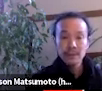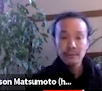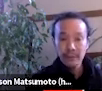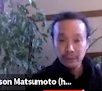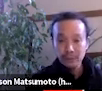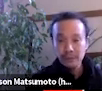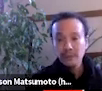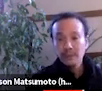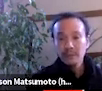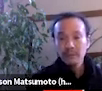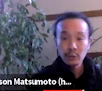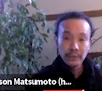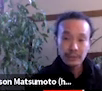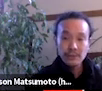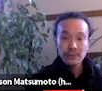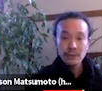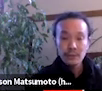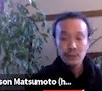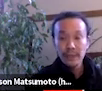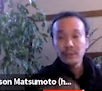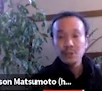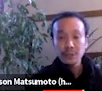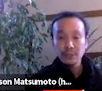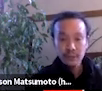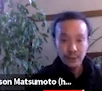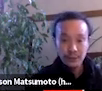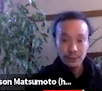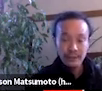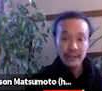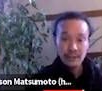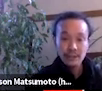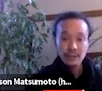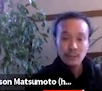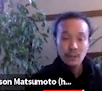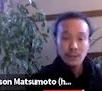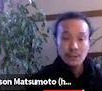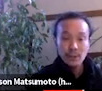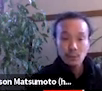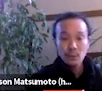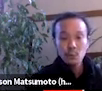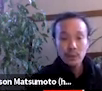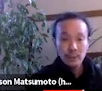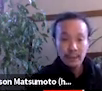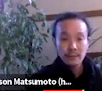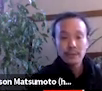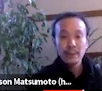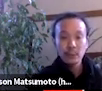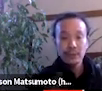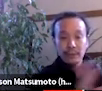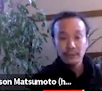venues, filmmakers, do not achieve a greater degree of access. So we went out and we tried to find